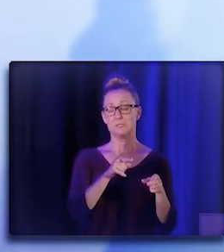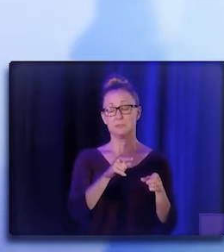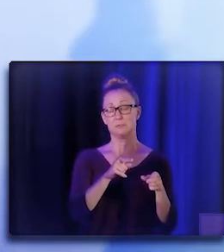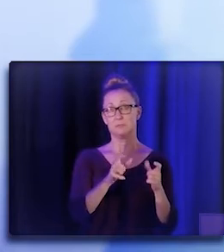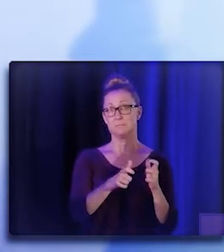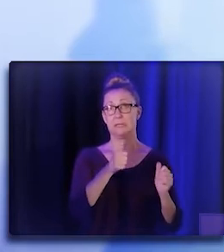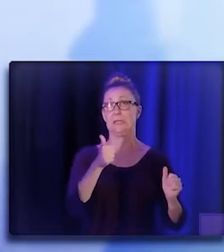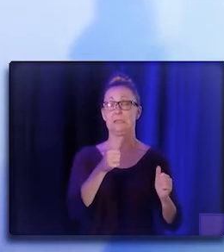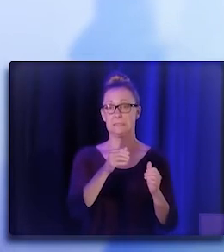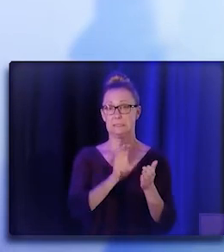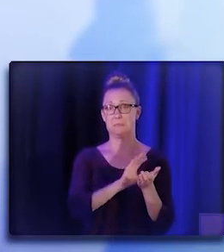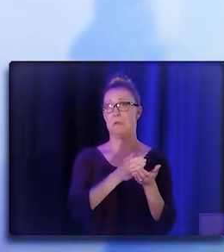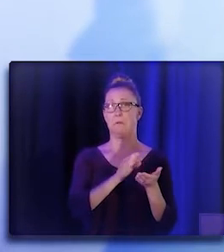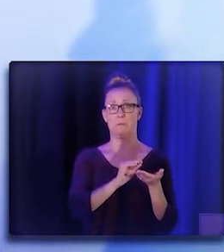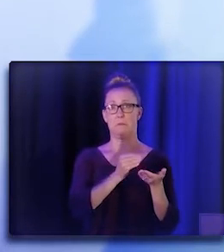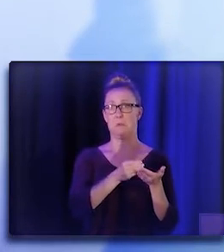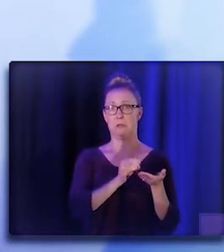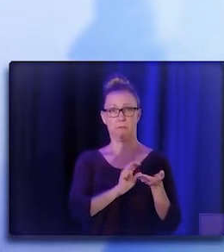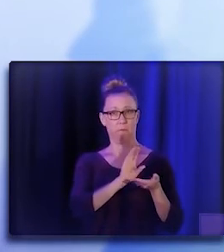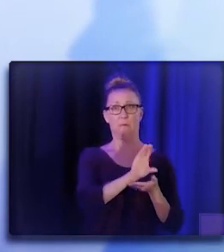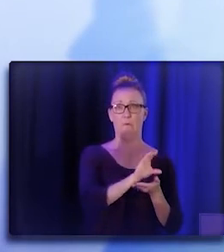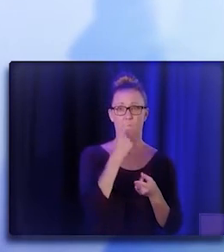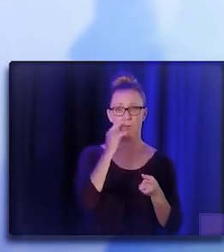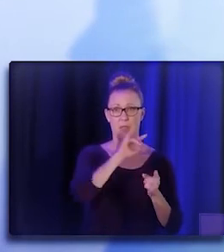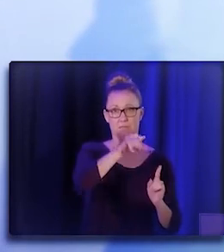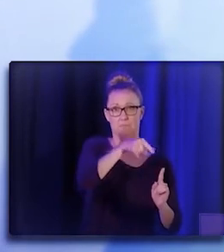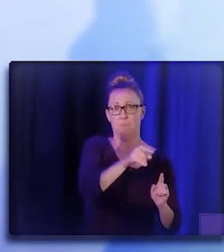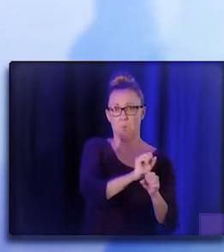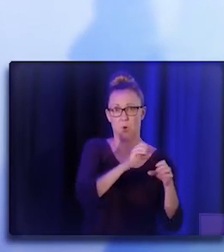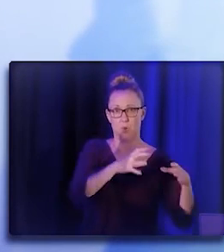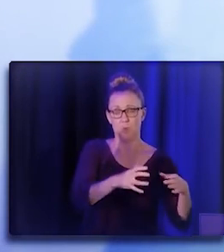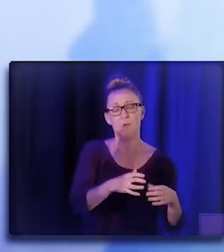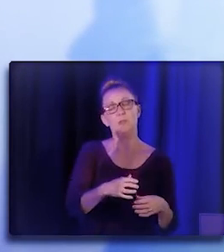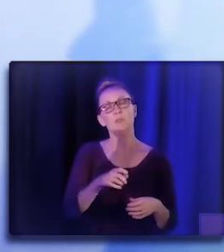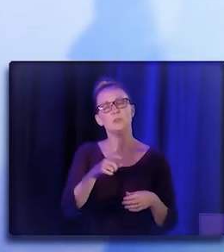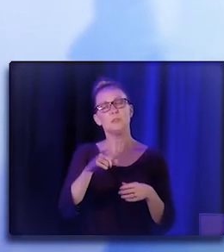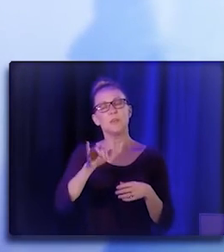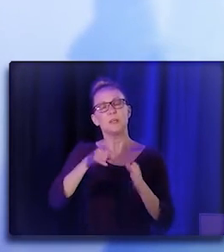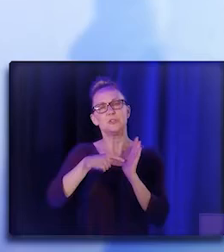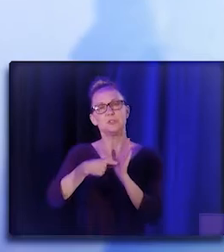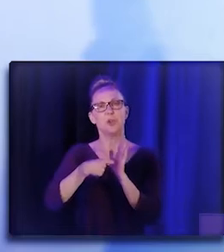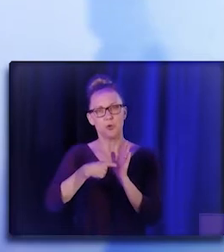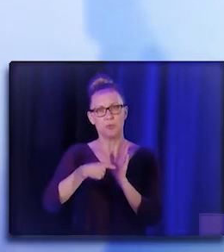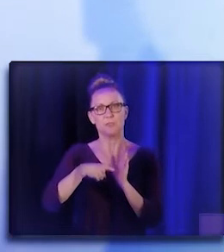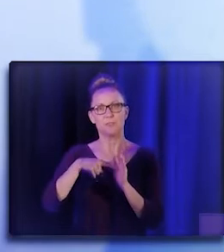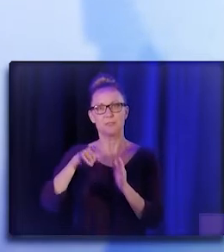So that should really reflect sort of the commitment that the state has to lifting up and being part